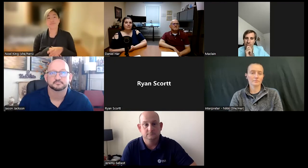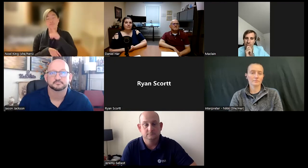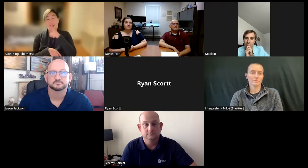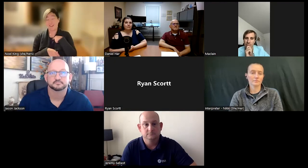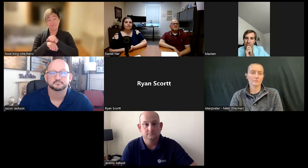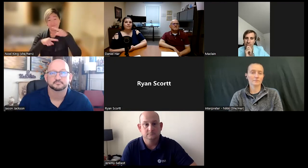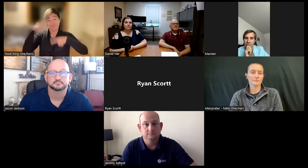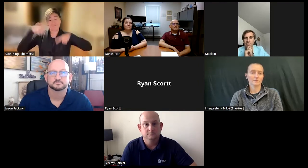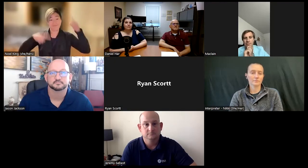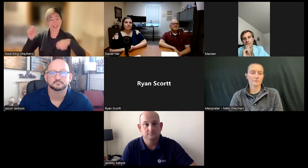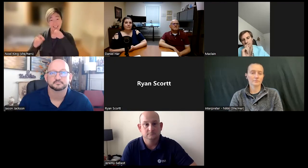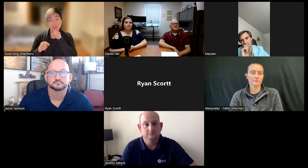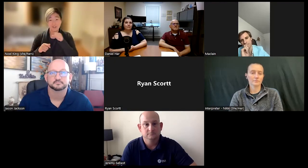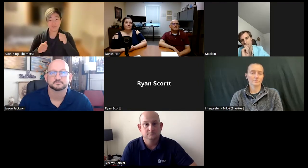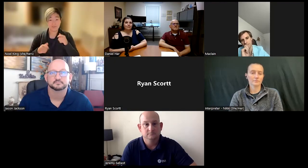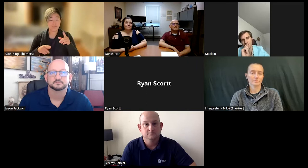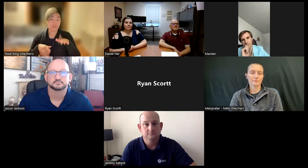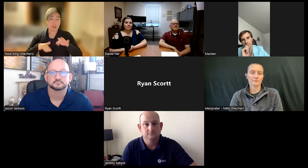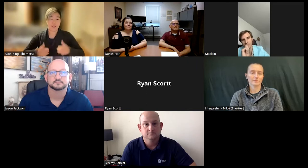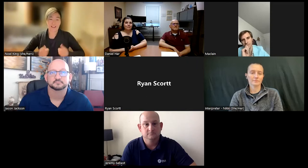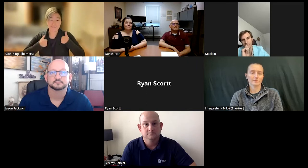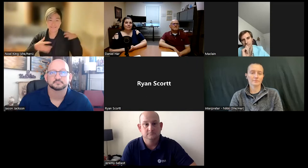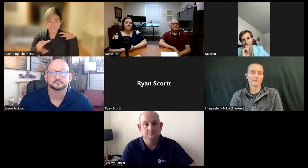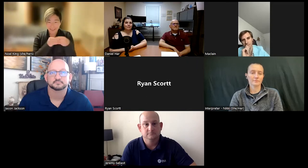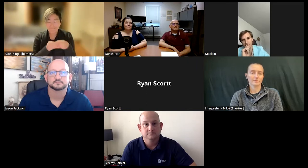grades I've worked in a variety of situations